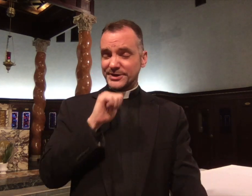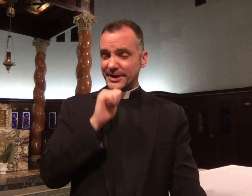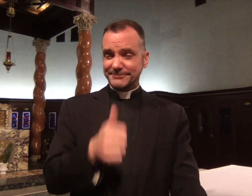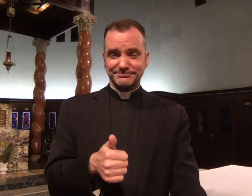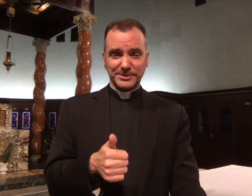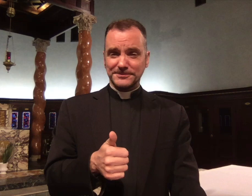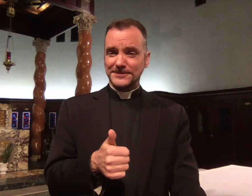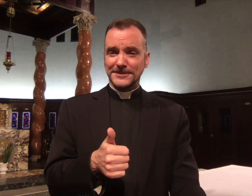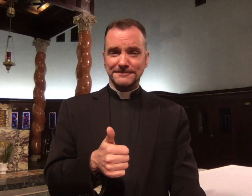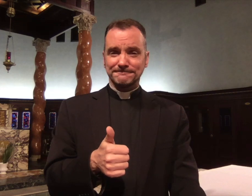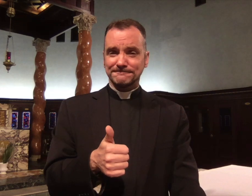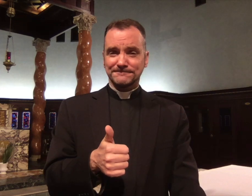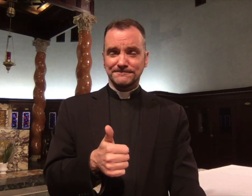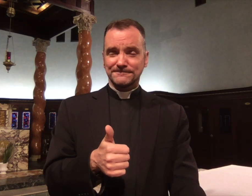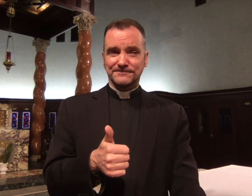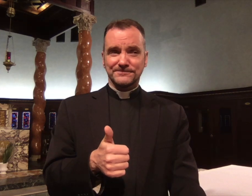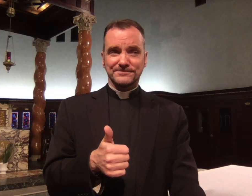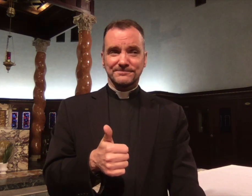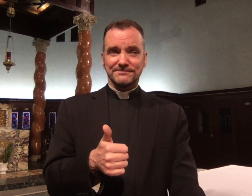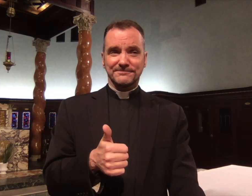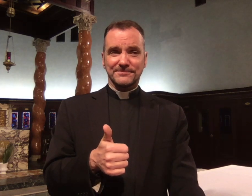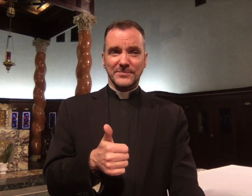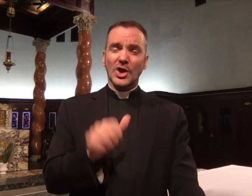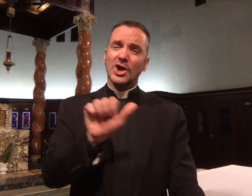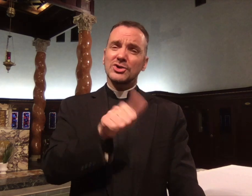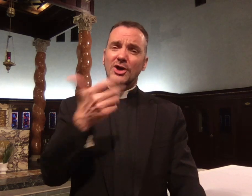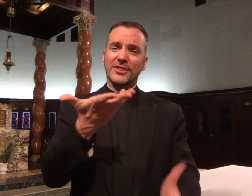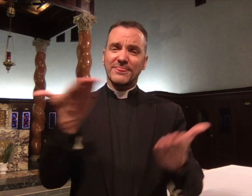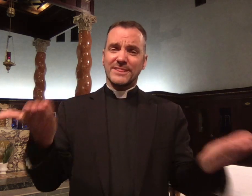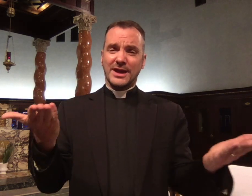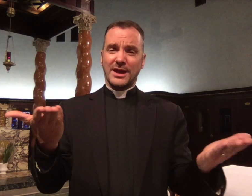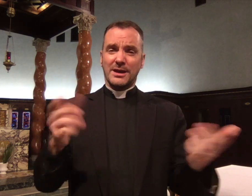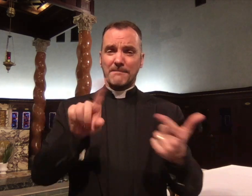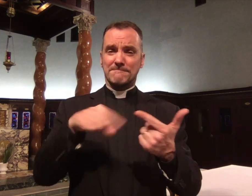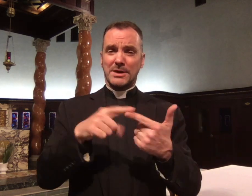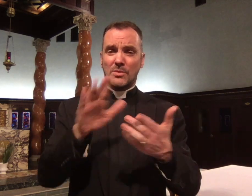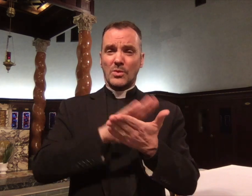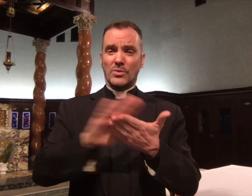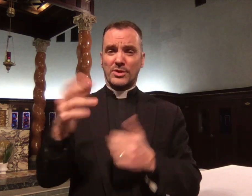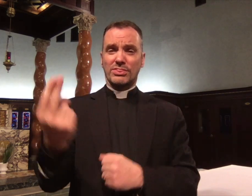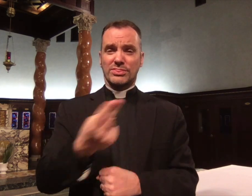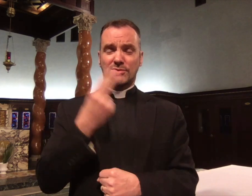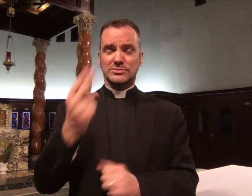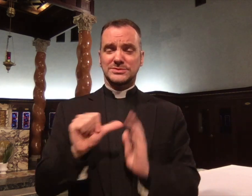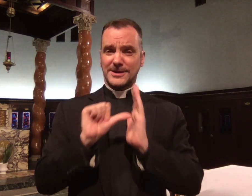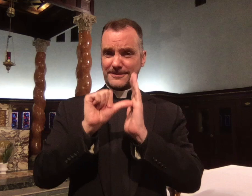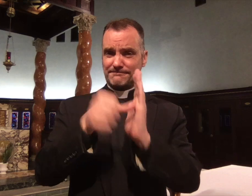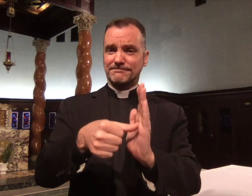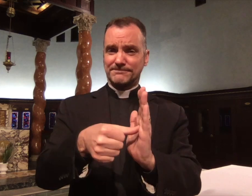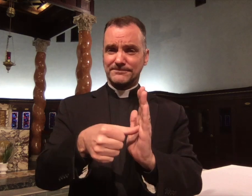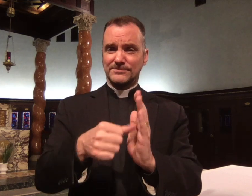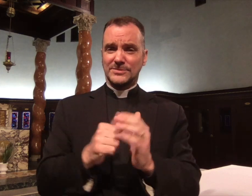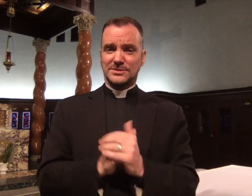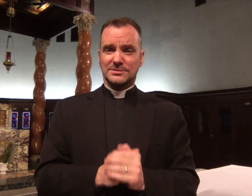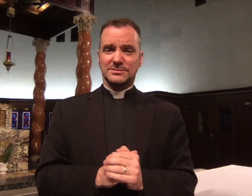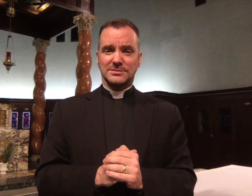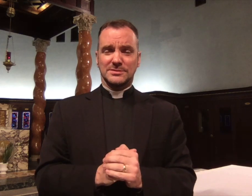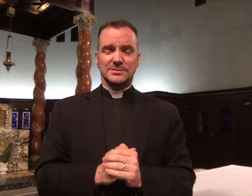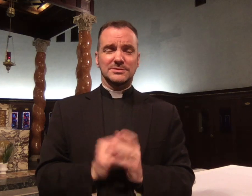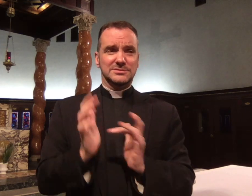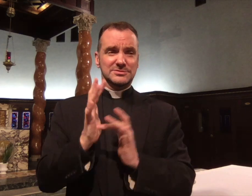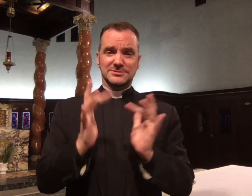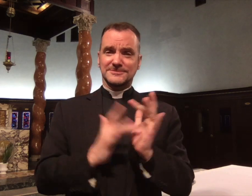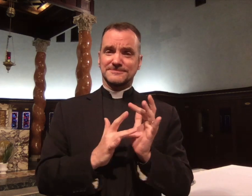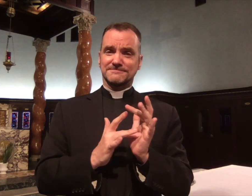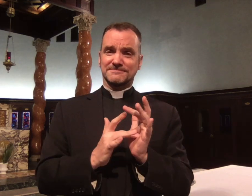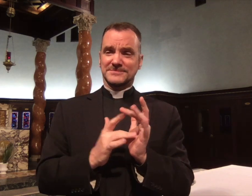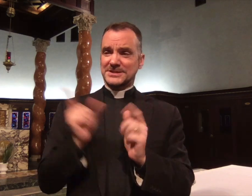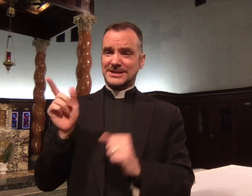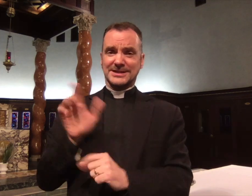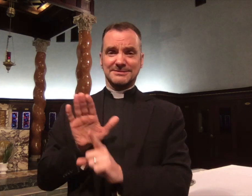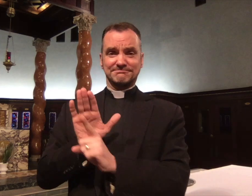Possibly not. Another thing that Holy Thursday emphasizes is when Jesus took